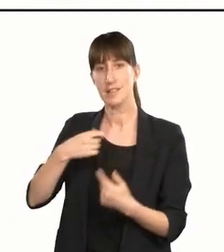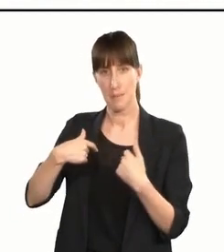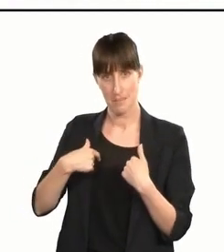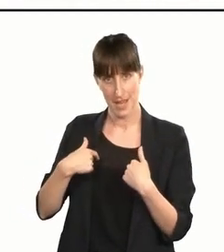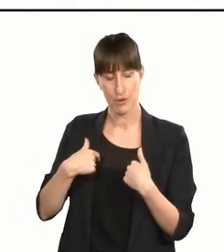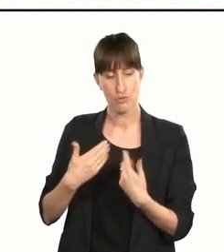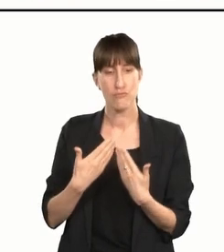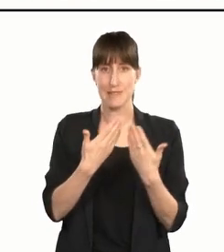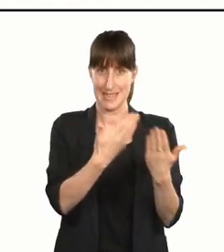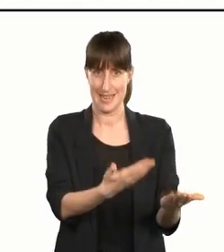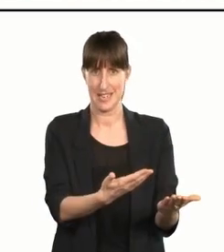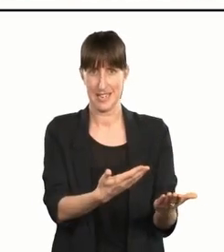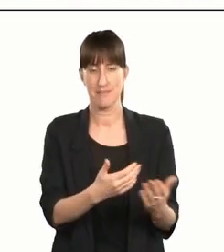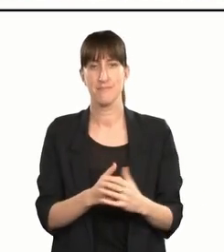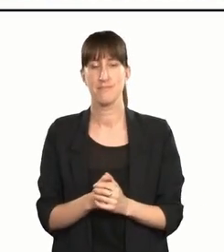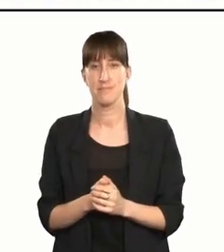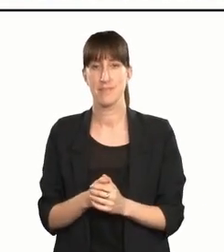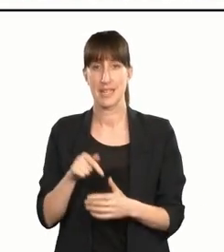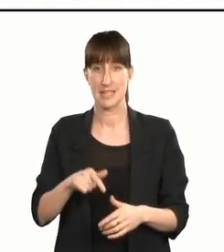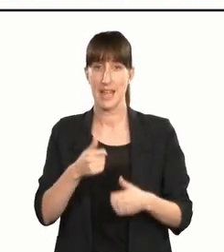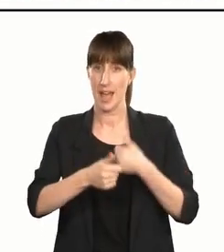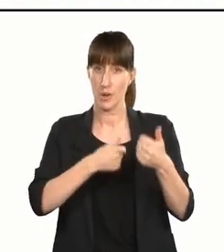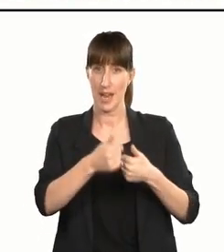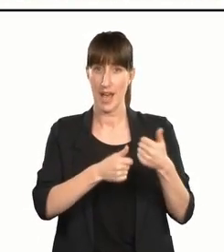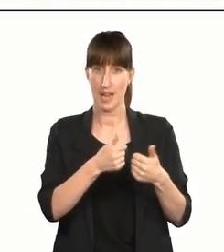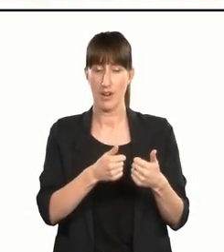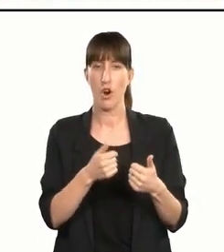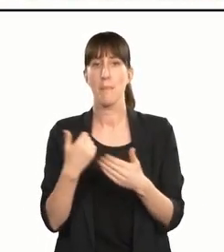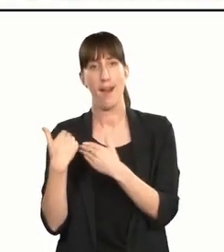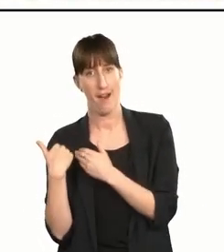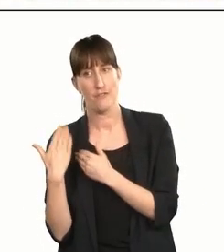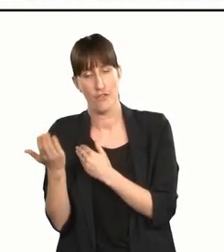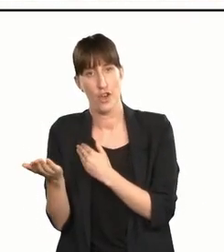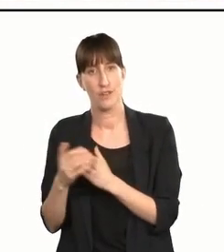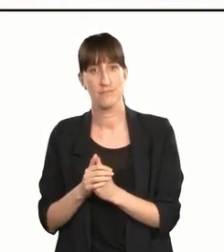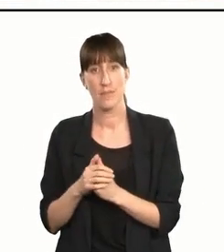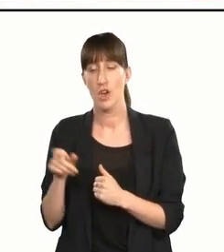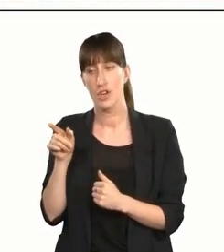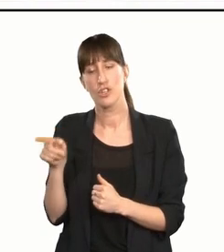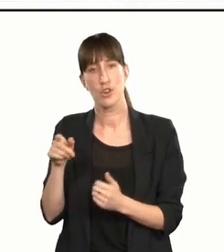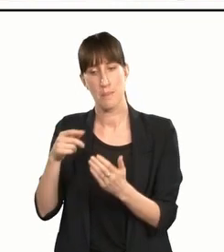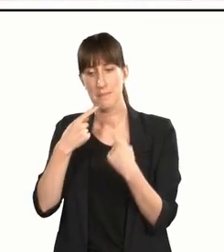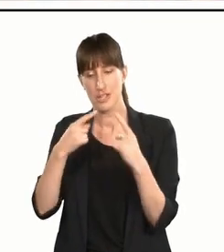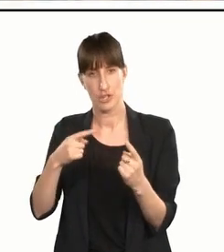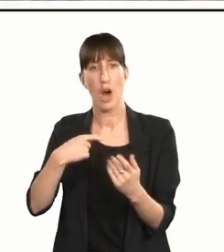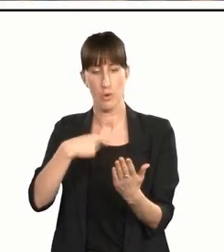presentation of the accolade for 2020 on her behalf and to read her message.